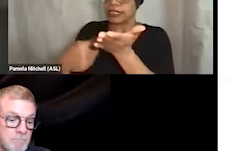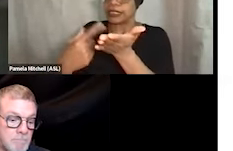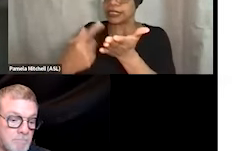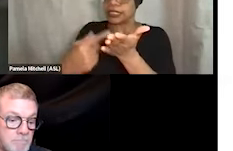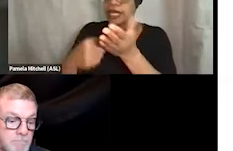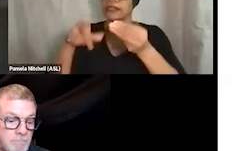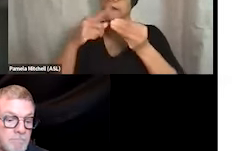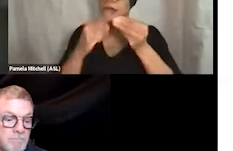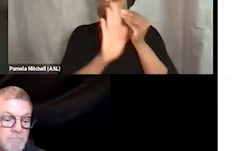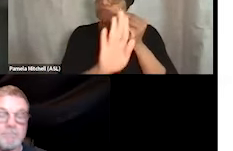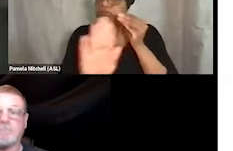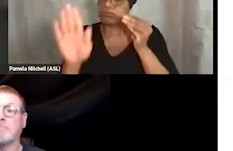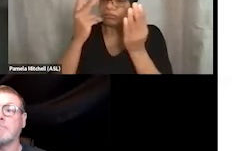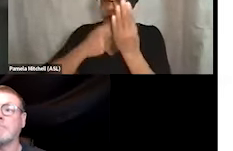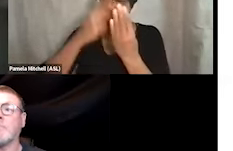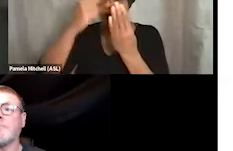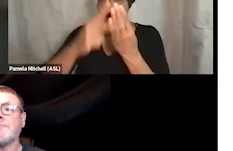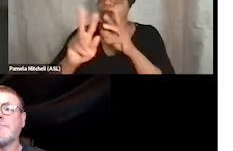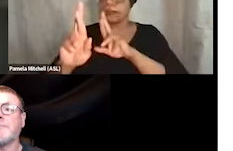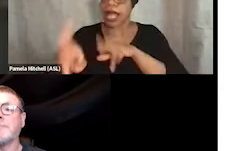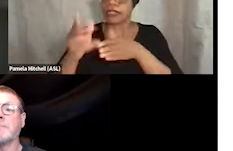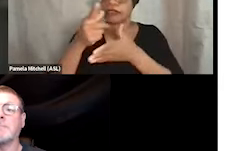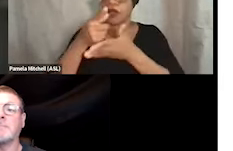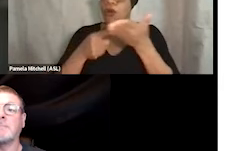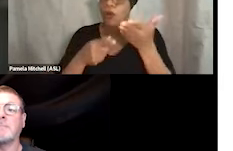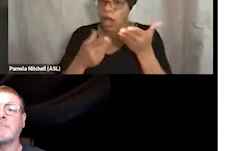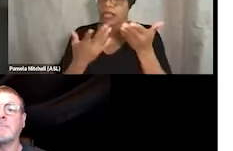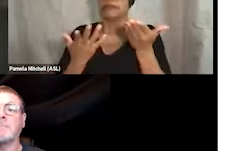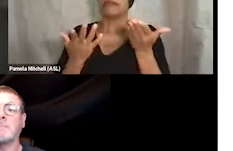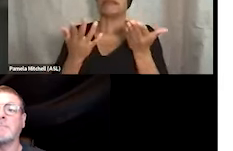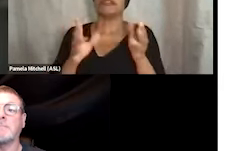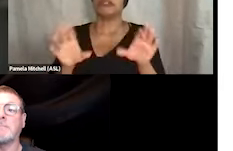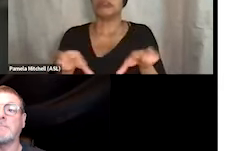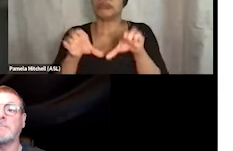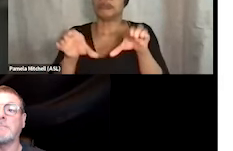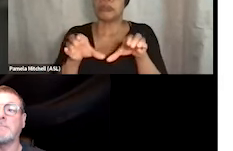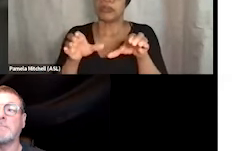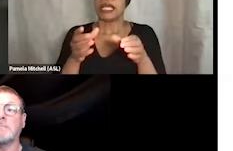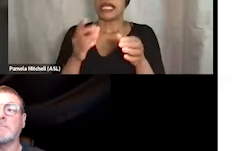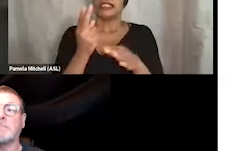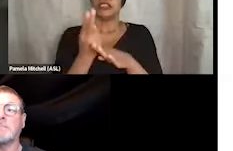that you all came up with when you registered. And again, feel free to use the Q and A as we go. If something comes up,